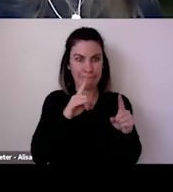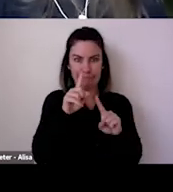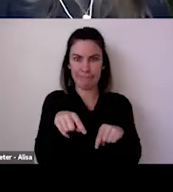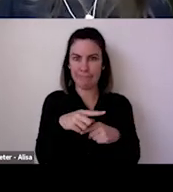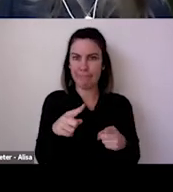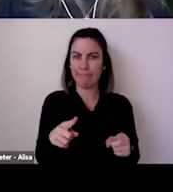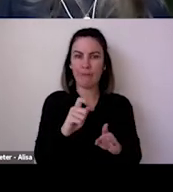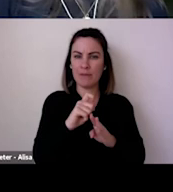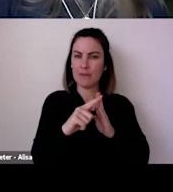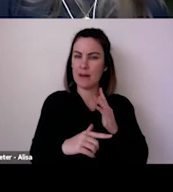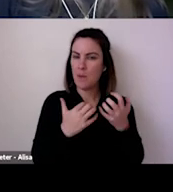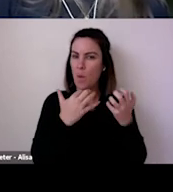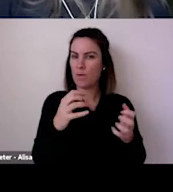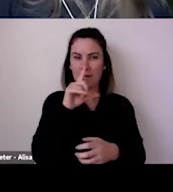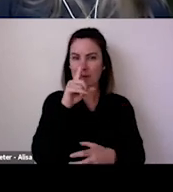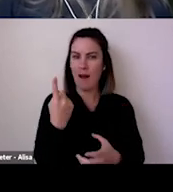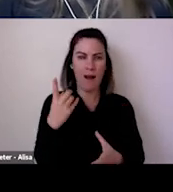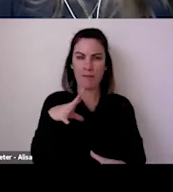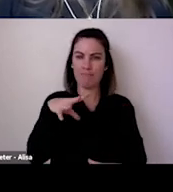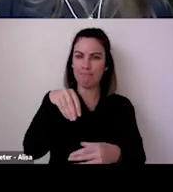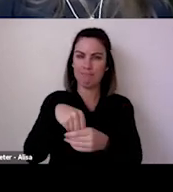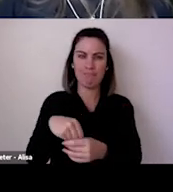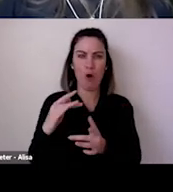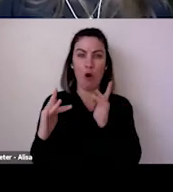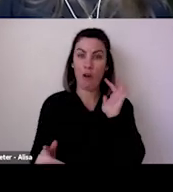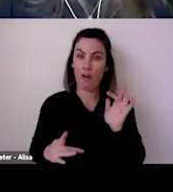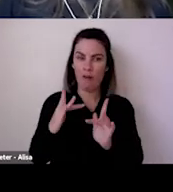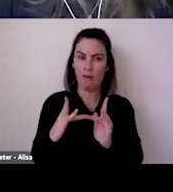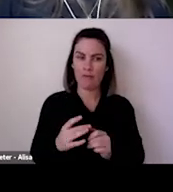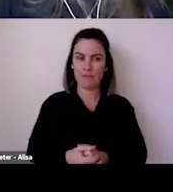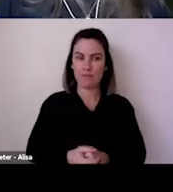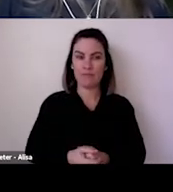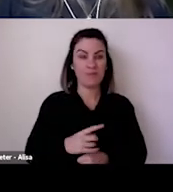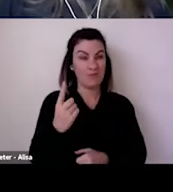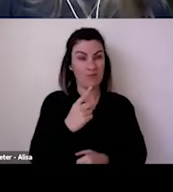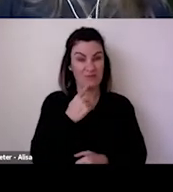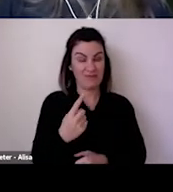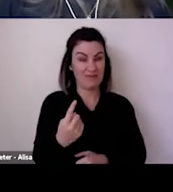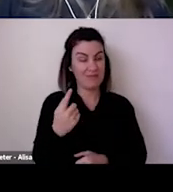But I would like we're running out of time, so I just would like to ask all our speakers